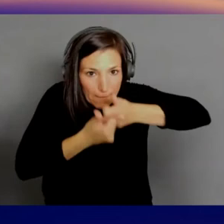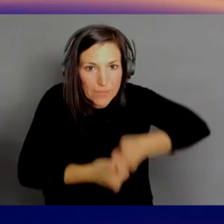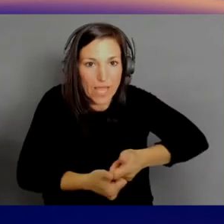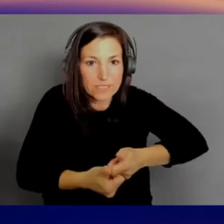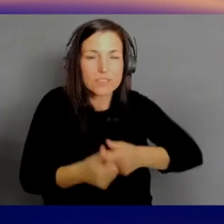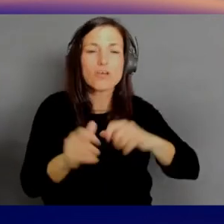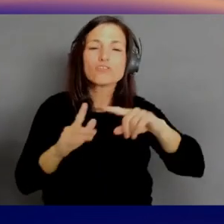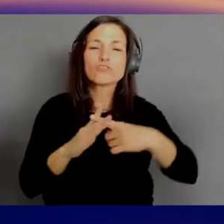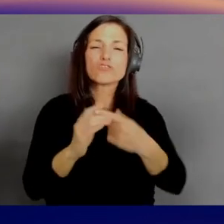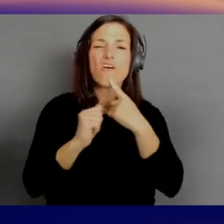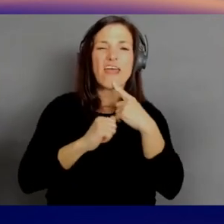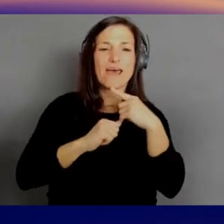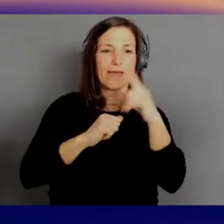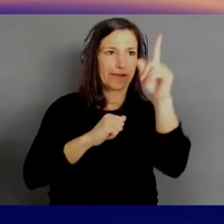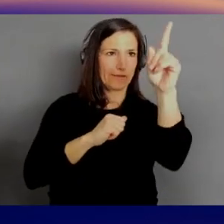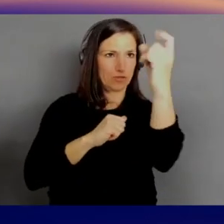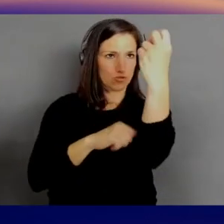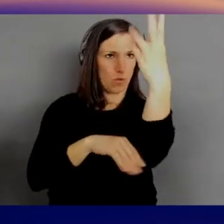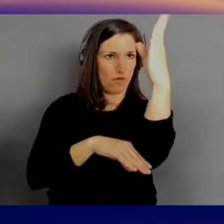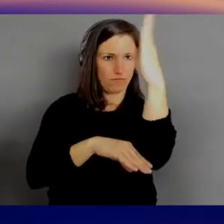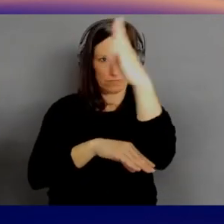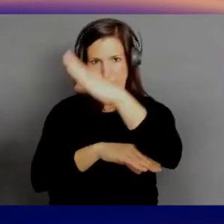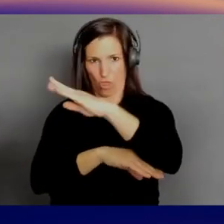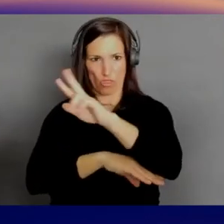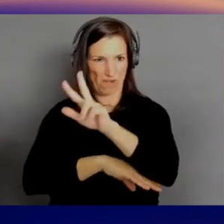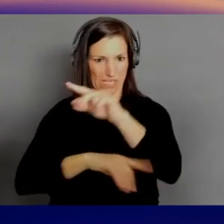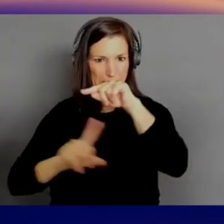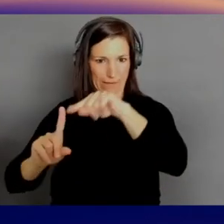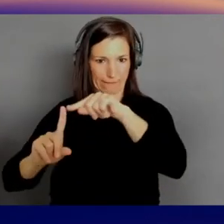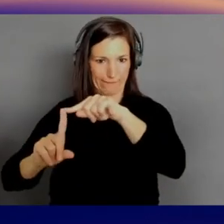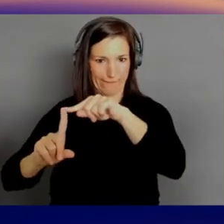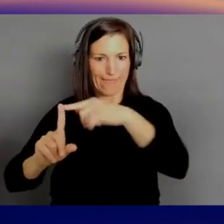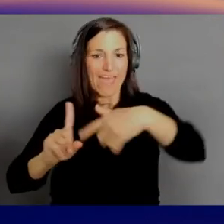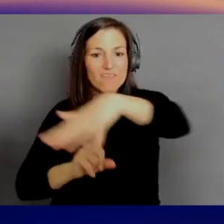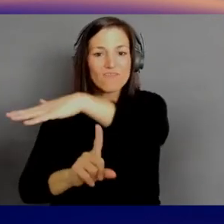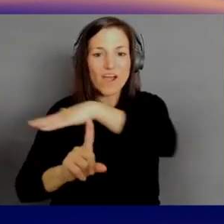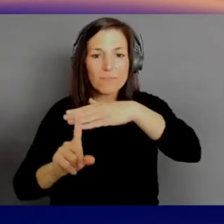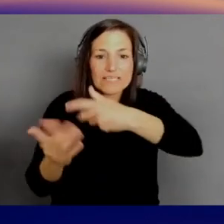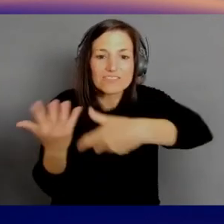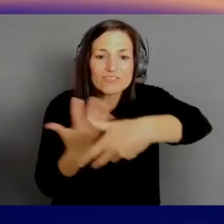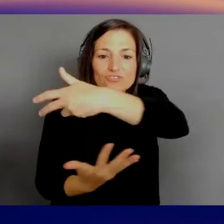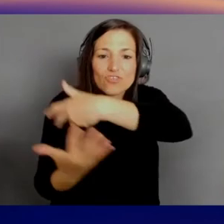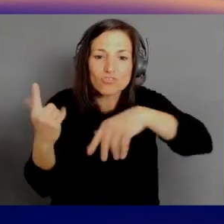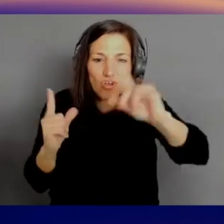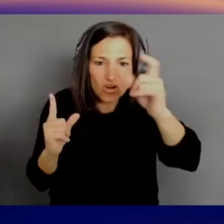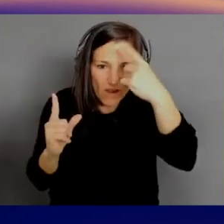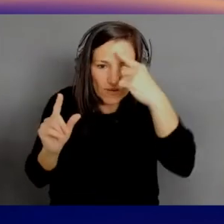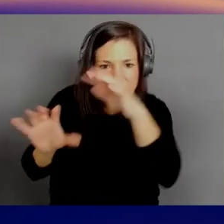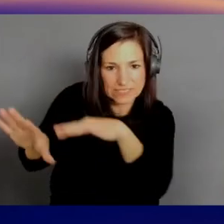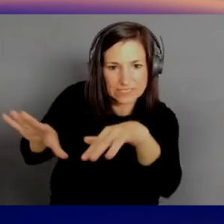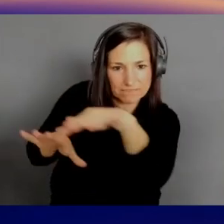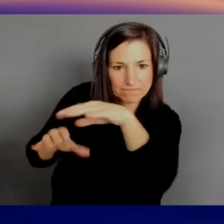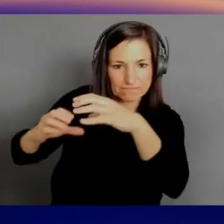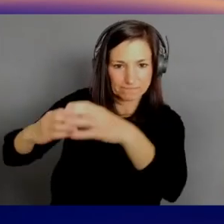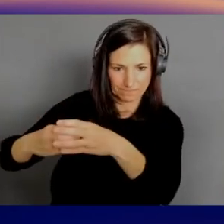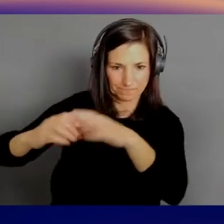[Steve] So far. - [AM] Yeah. It's "Environmental, Social, and Governance." Yes. - Yeah. That's where I thought you were going. Why is that a trend?